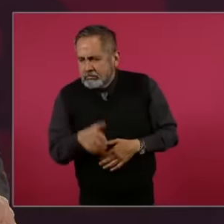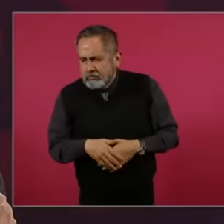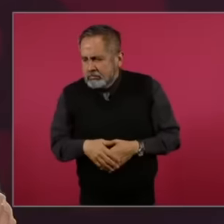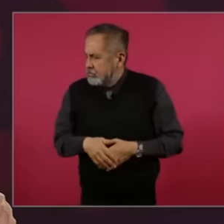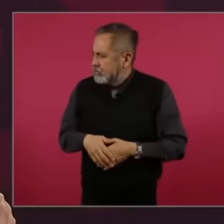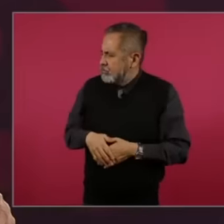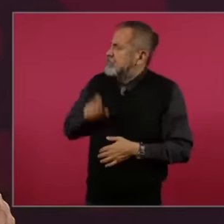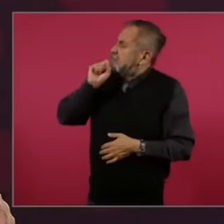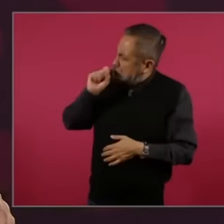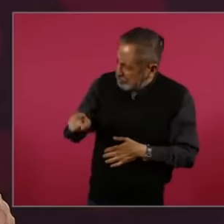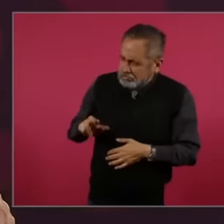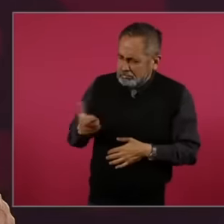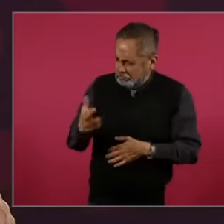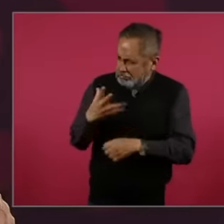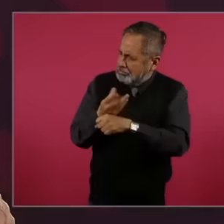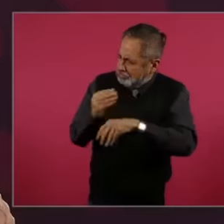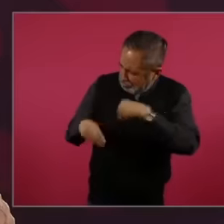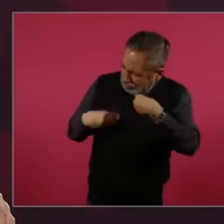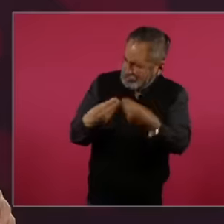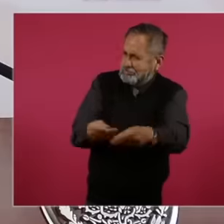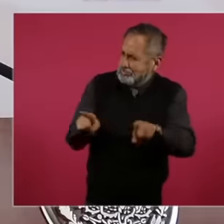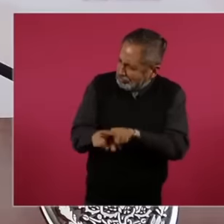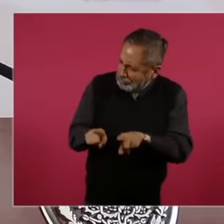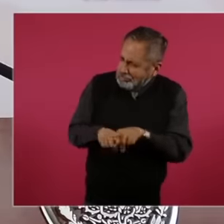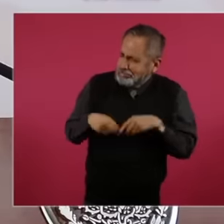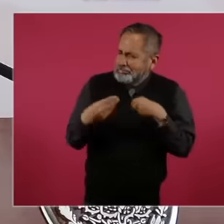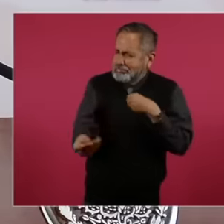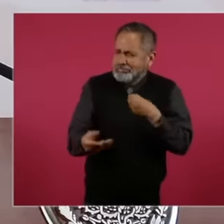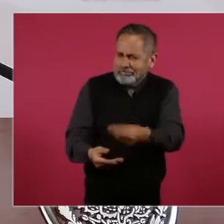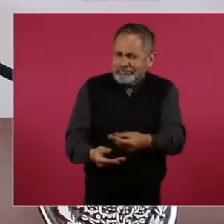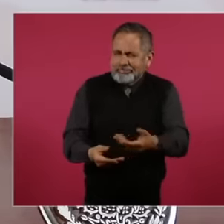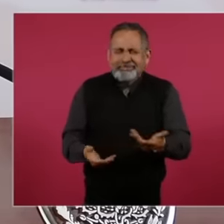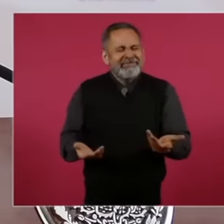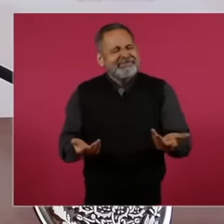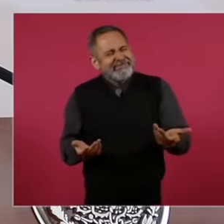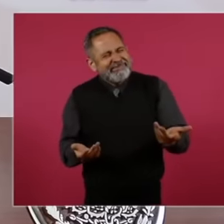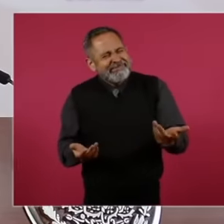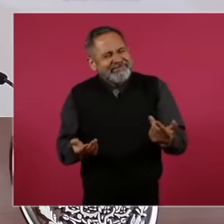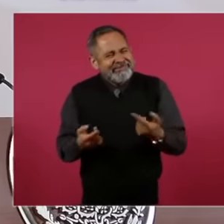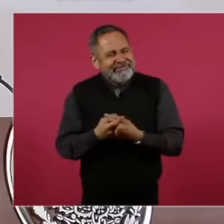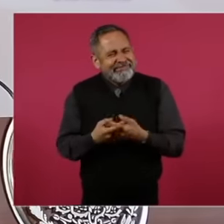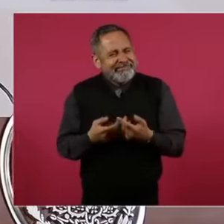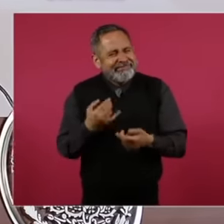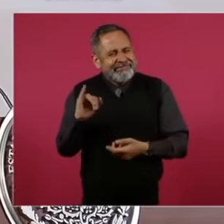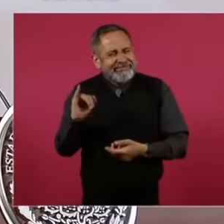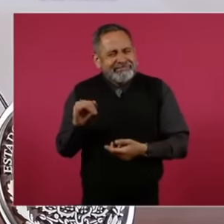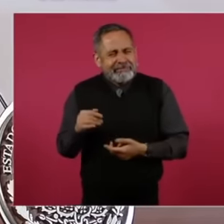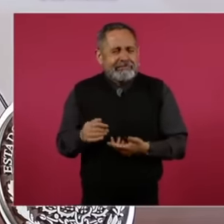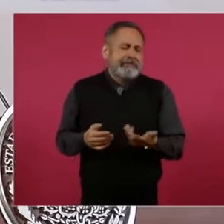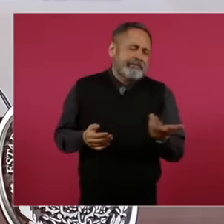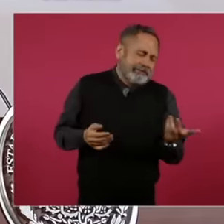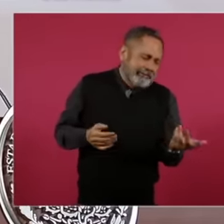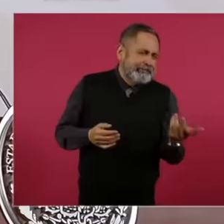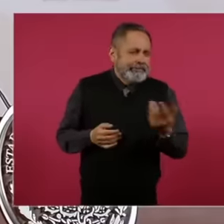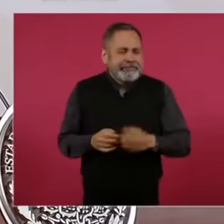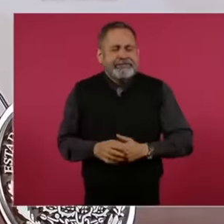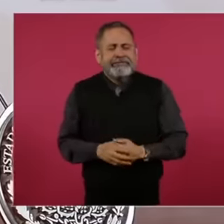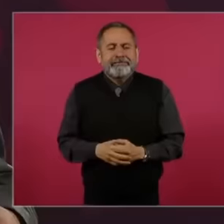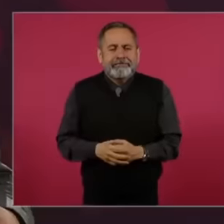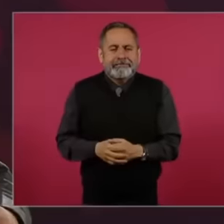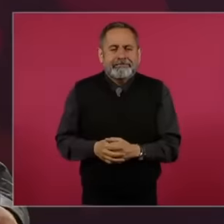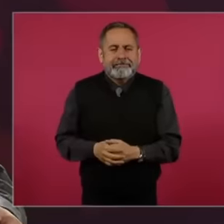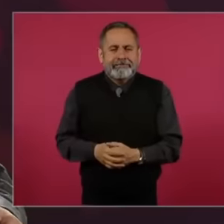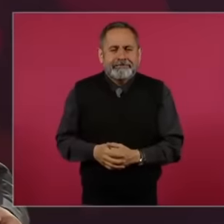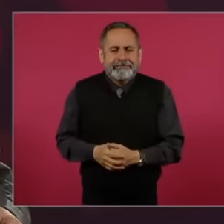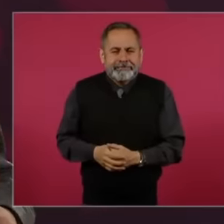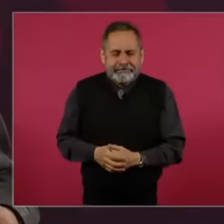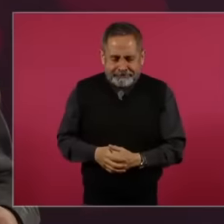river for them then eh Now there is too much talk